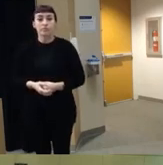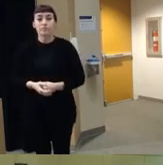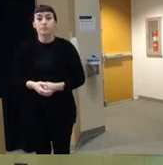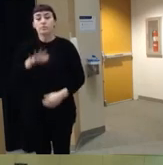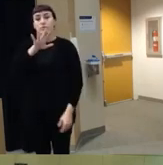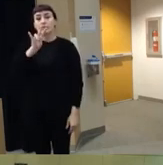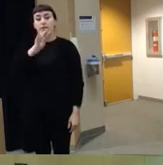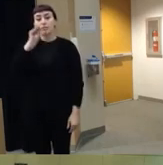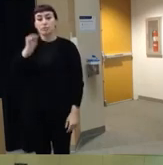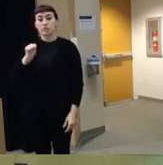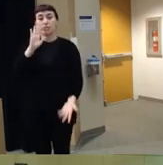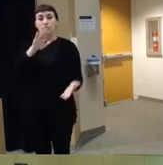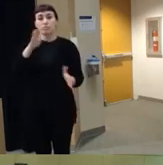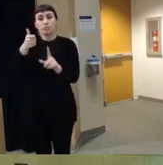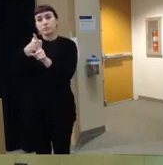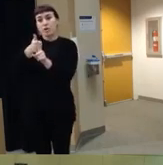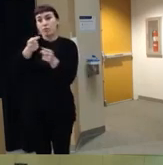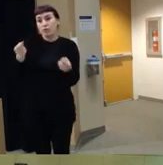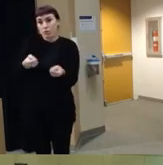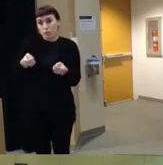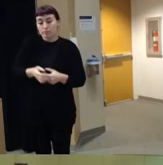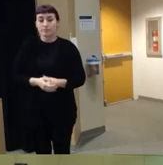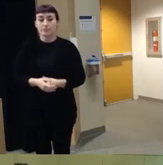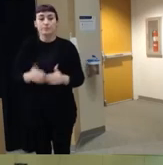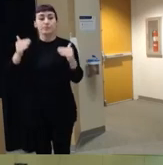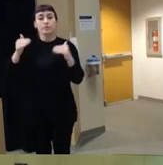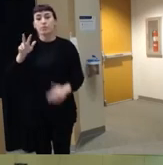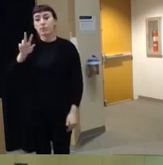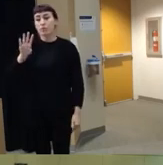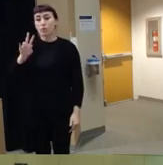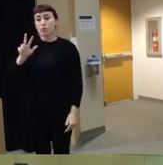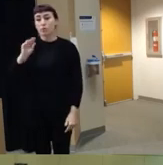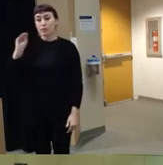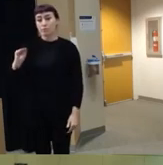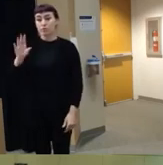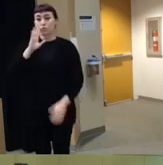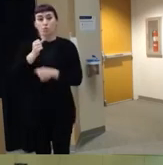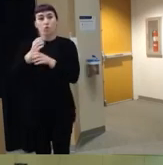of the fatalities were self-inflicted and 43% um were inflicted by another